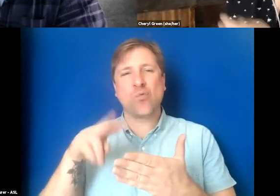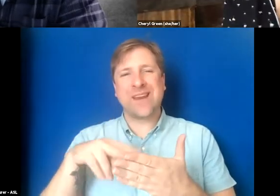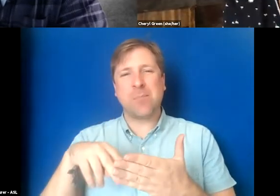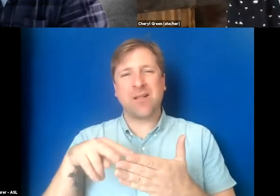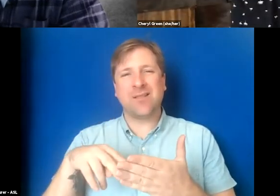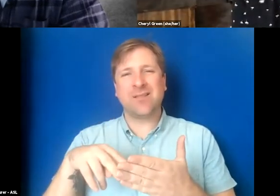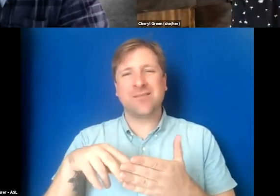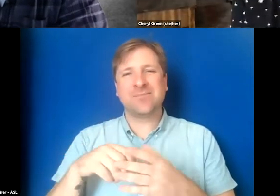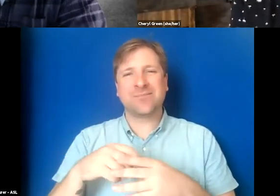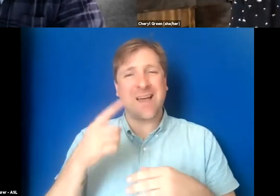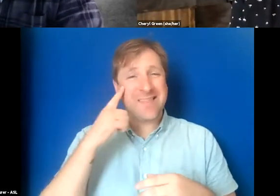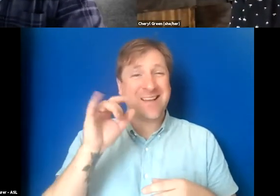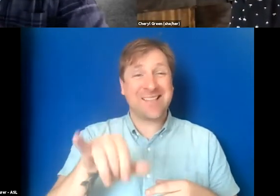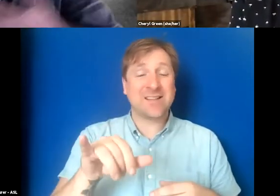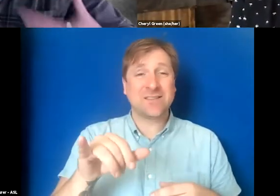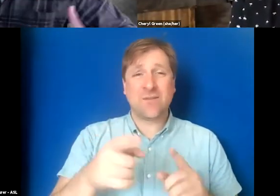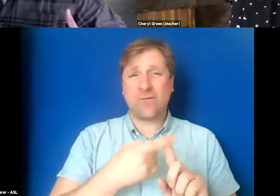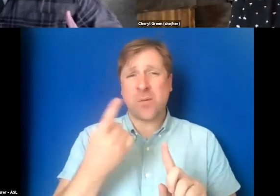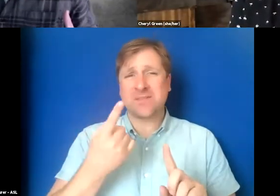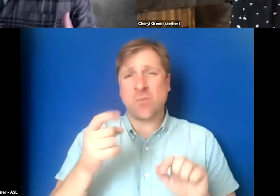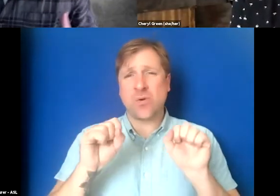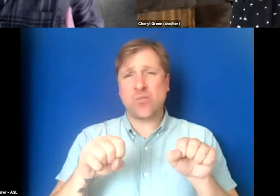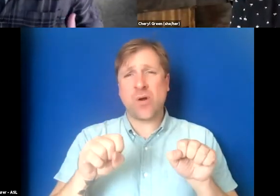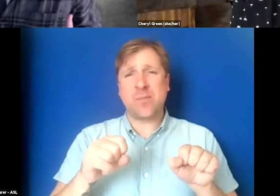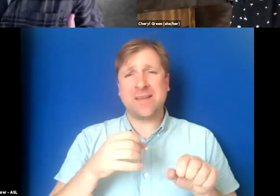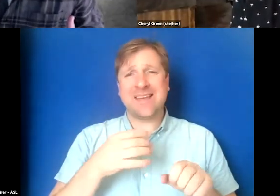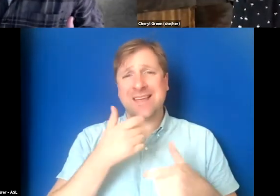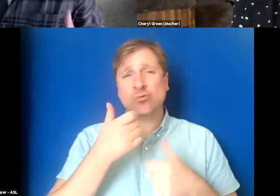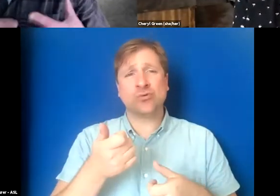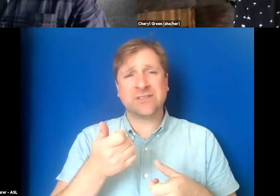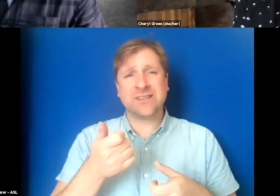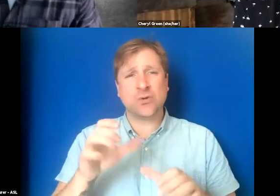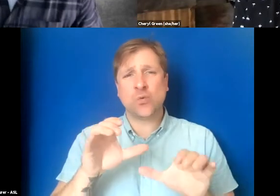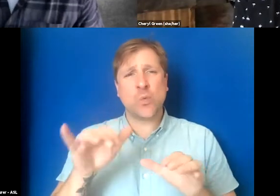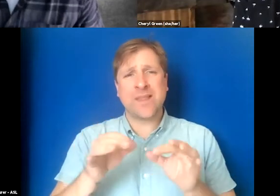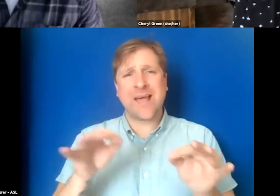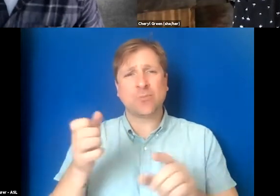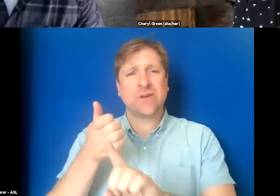And this, I think, is from someone who probably is interested to do the captioning themselves.